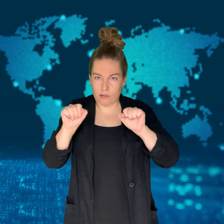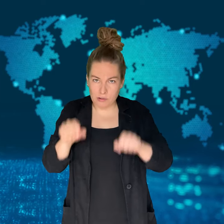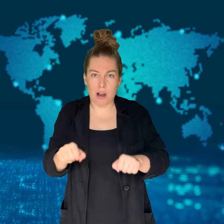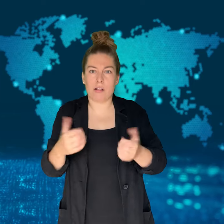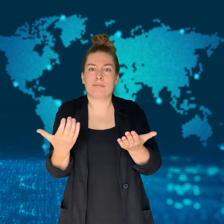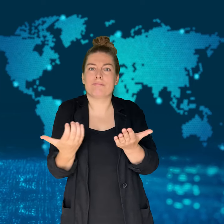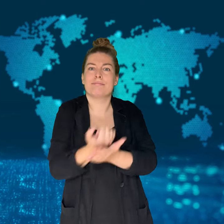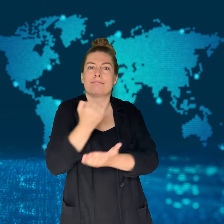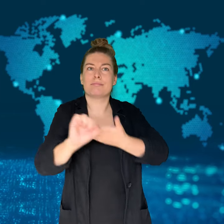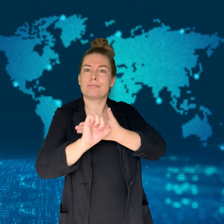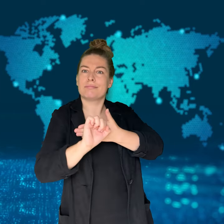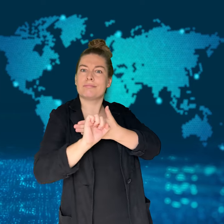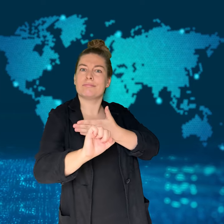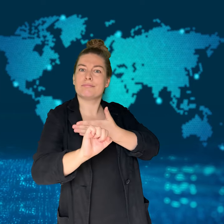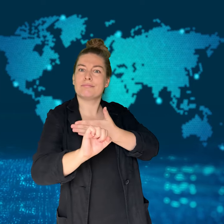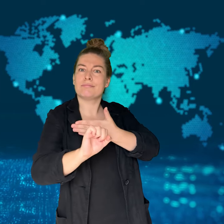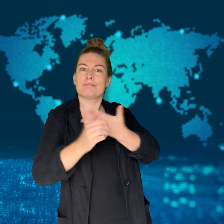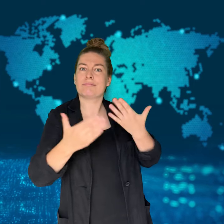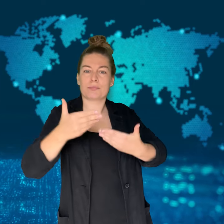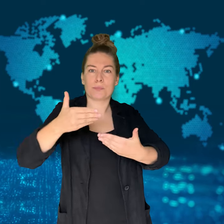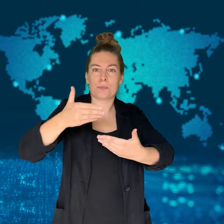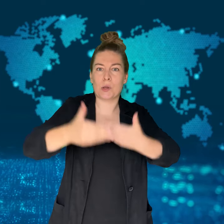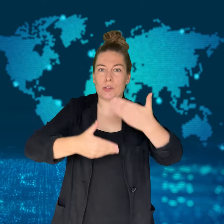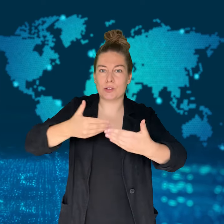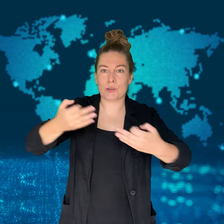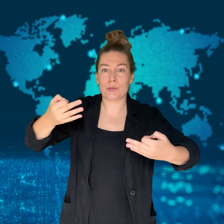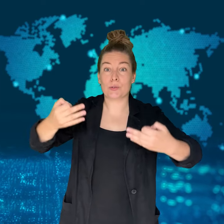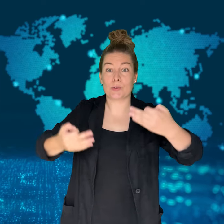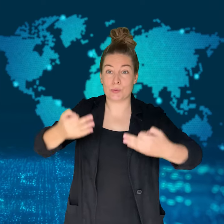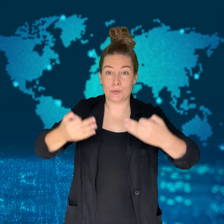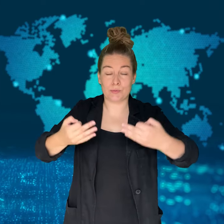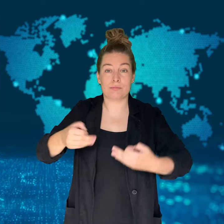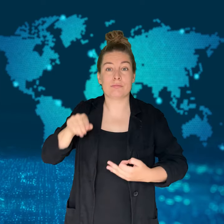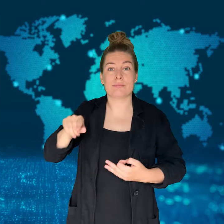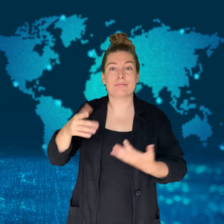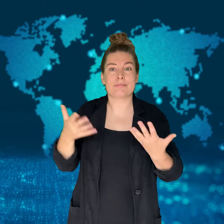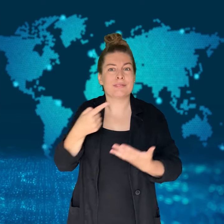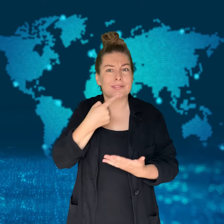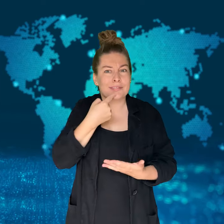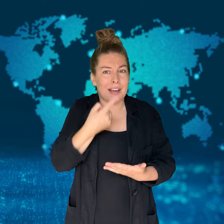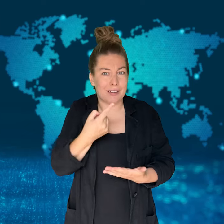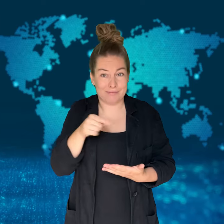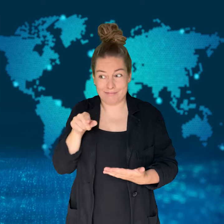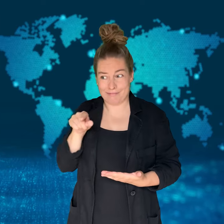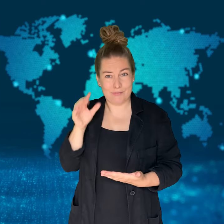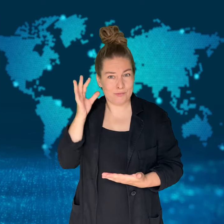Kizer's lawyers argued that Kizer was underage